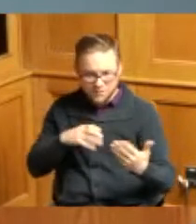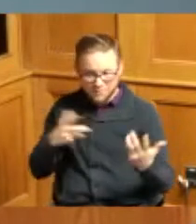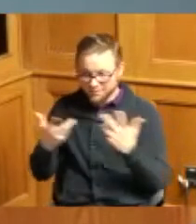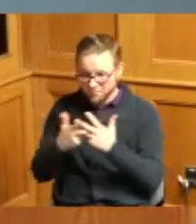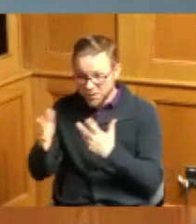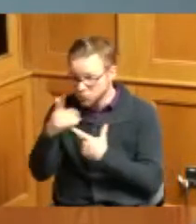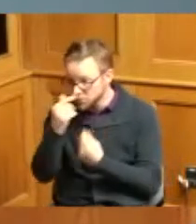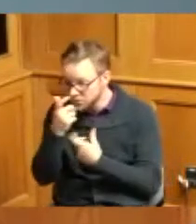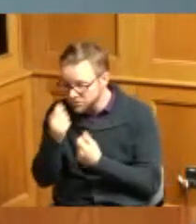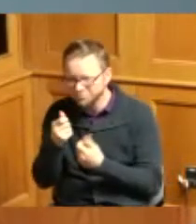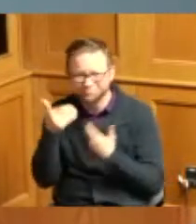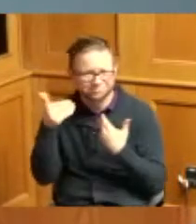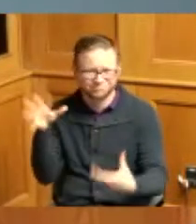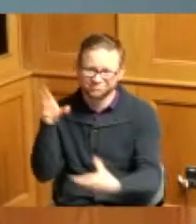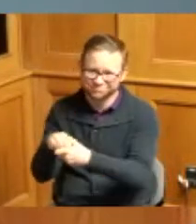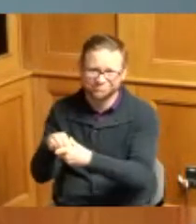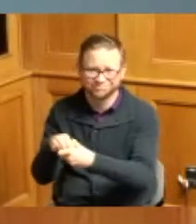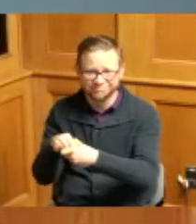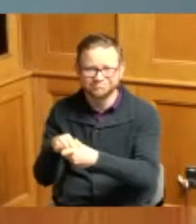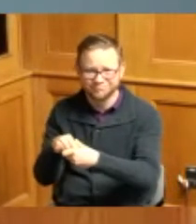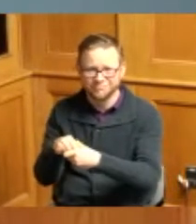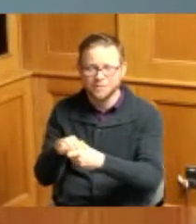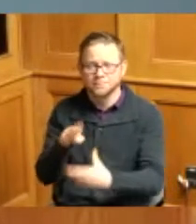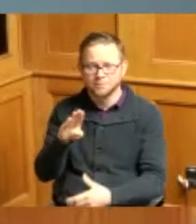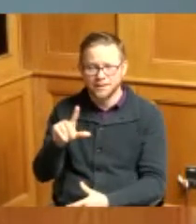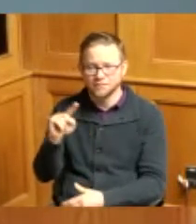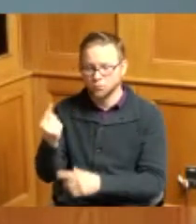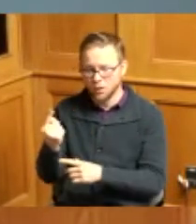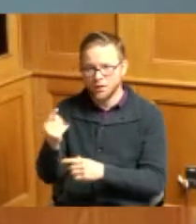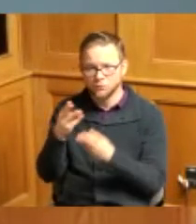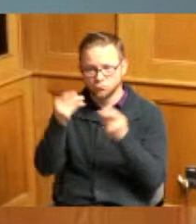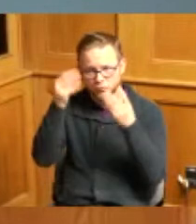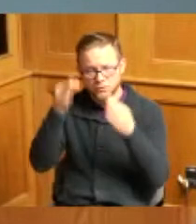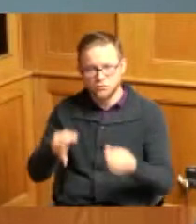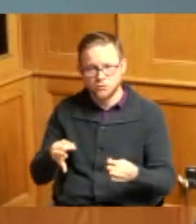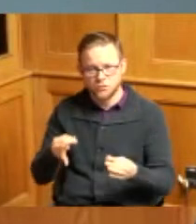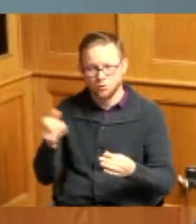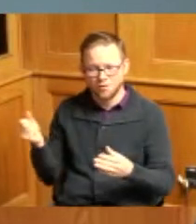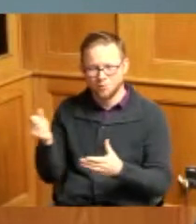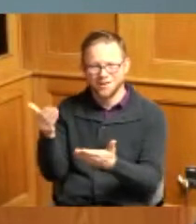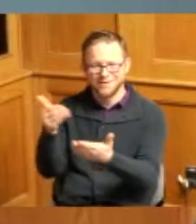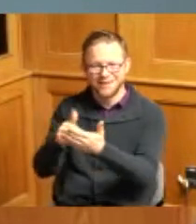get involved so by leaving one is a resolution reappointing one member to the Hamilton County